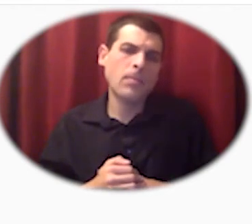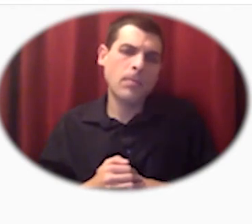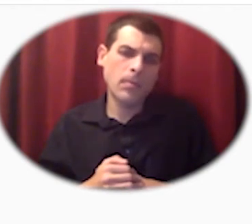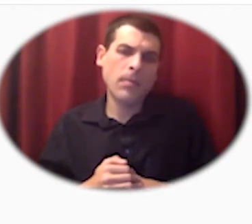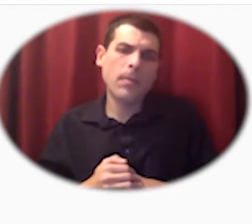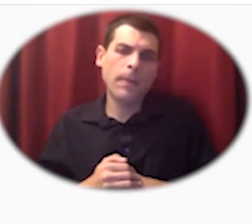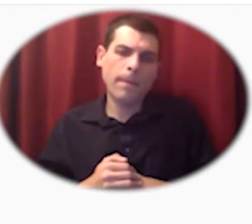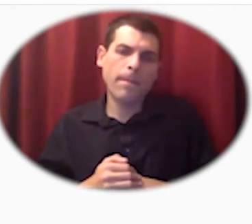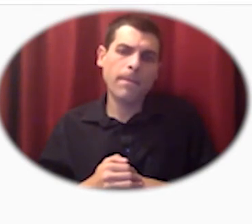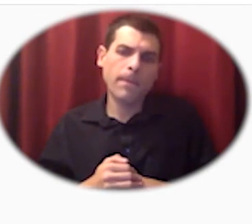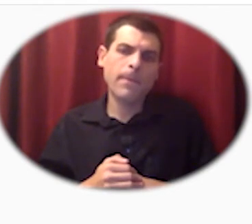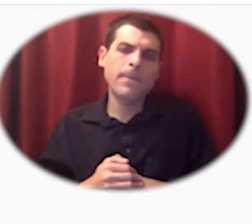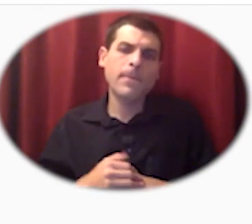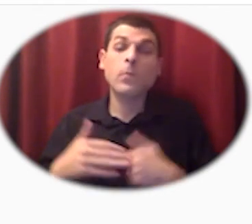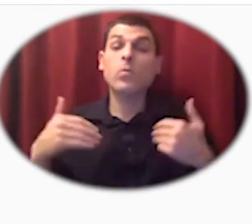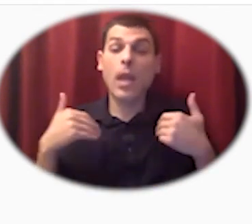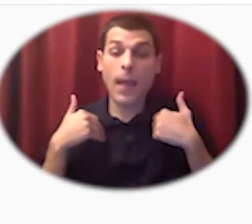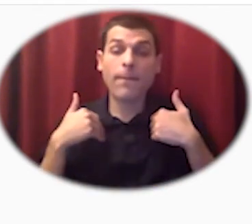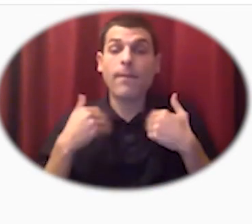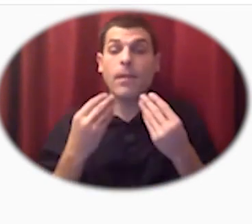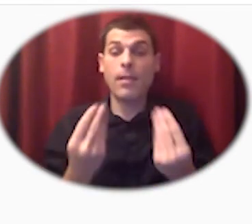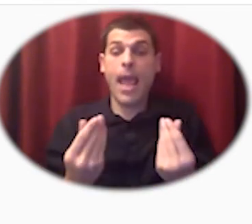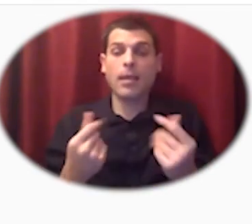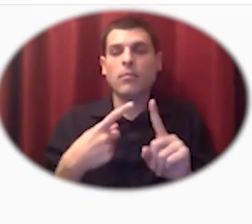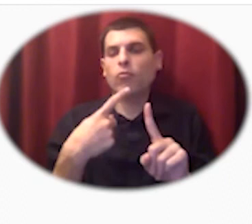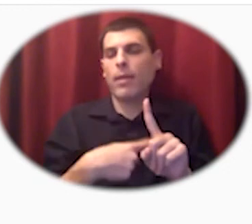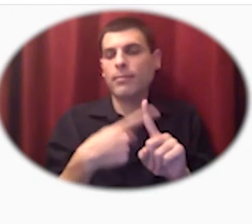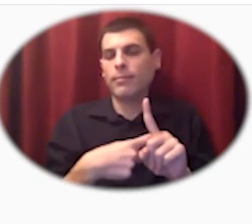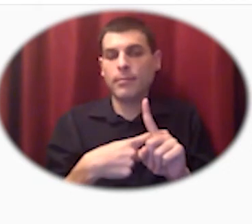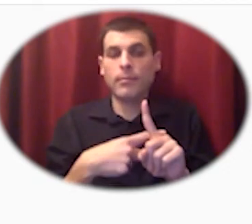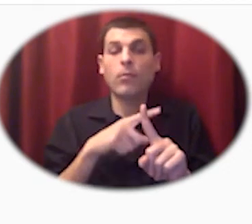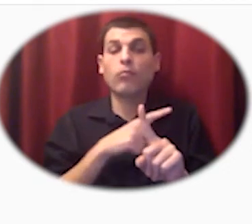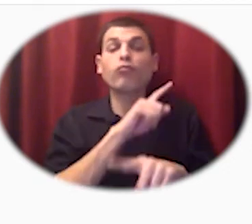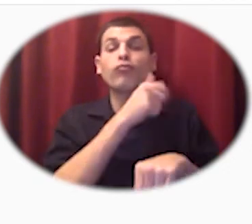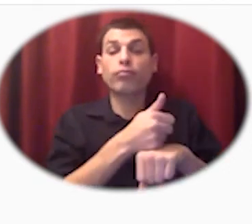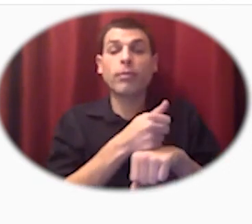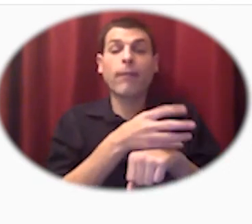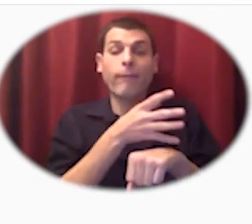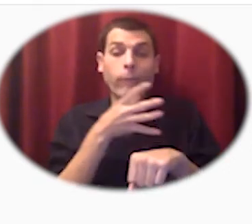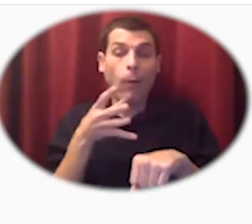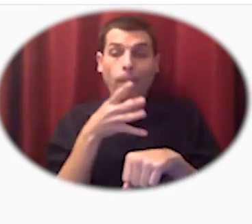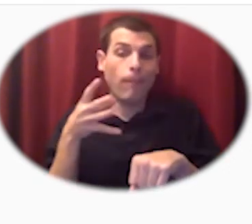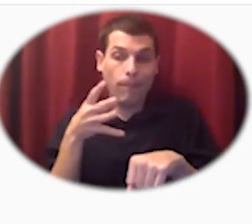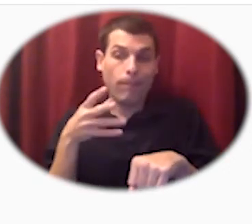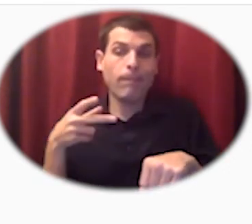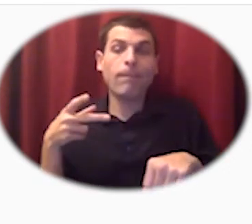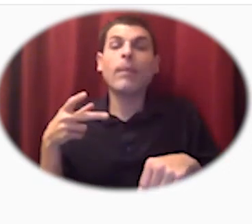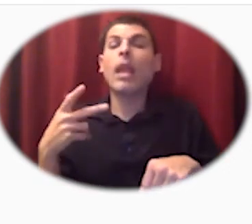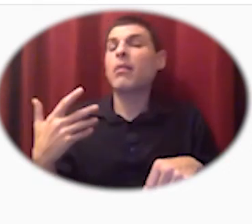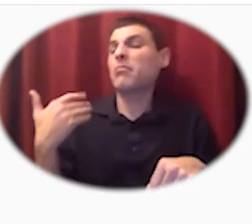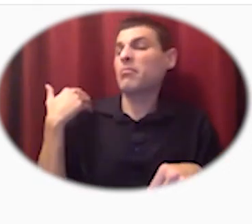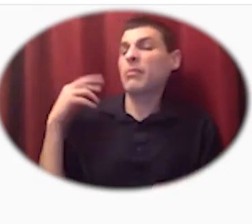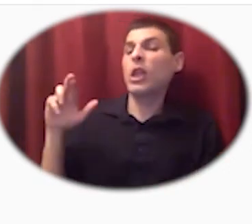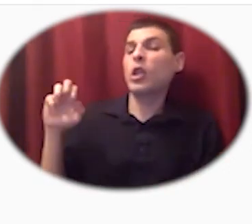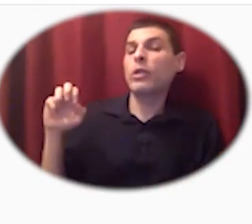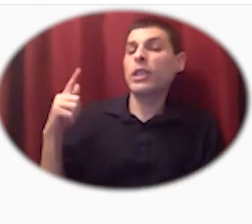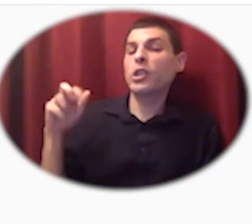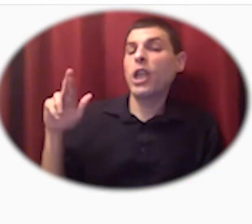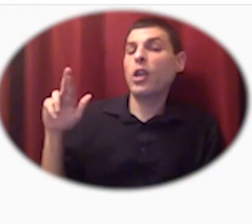operating on leased land using models popularized in the regenerative agriculture movement